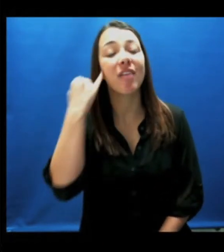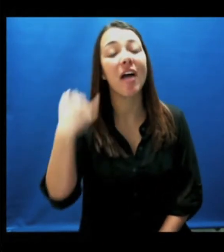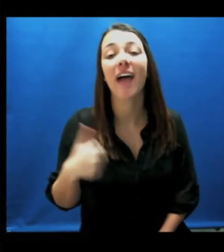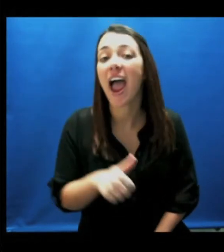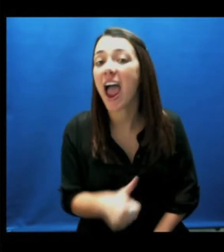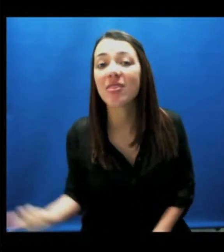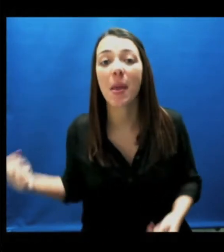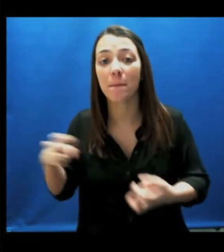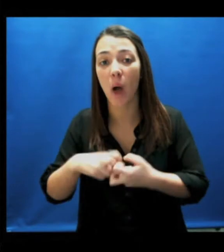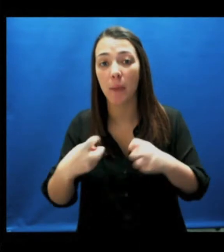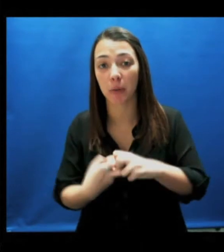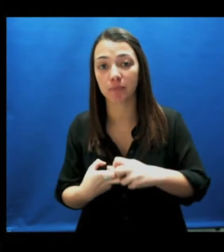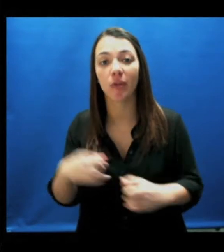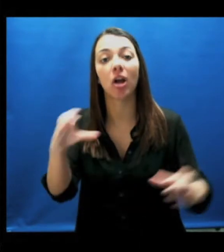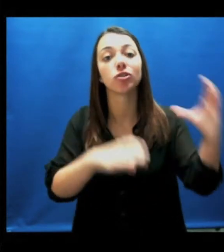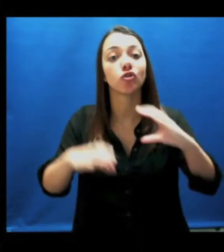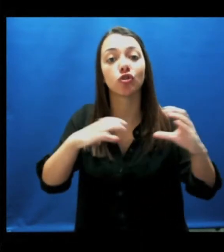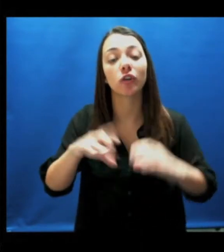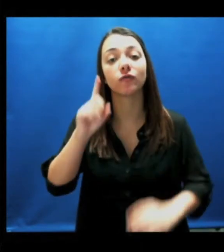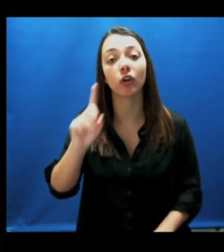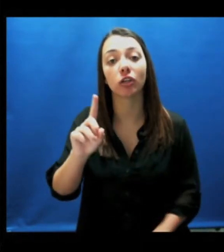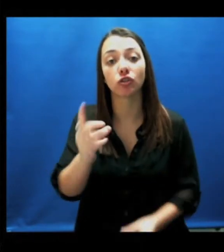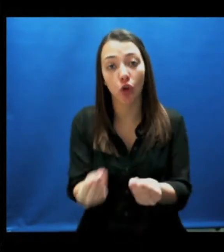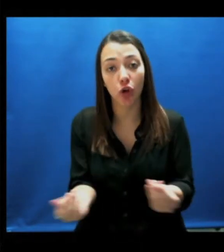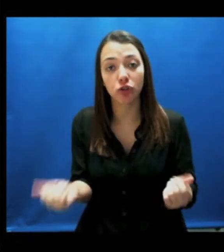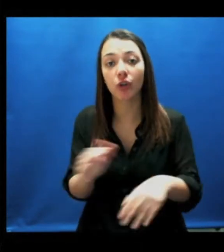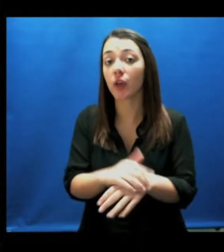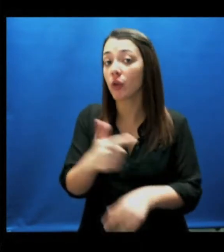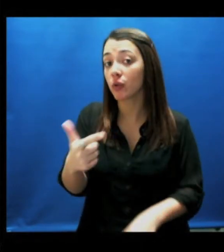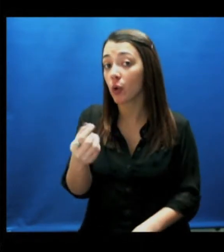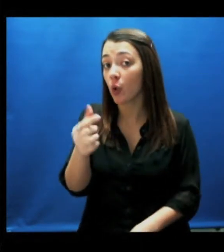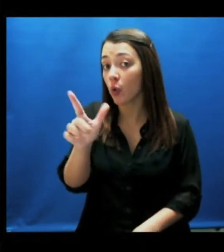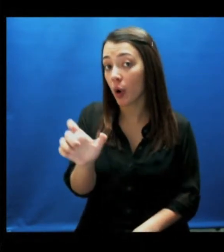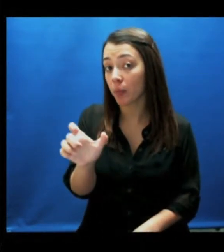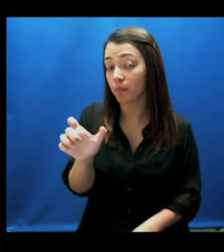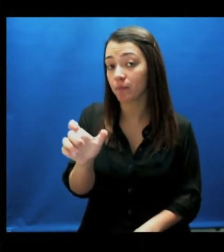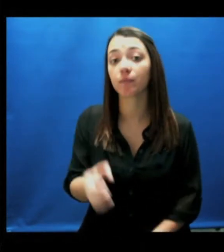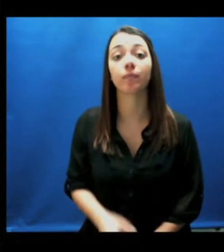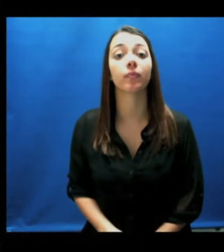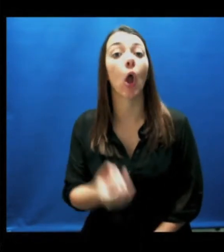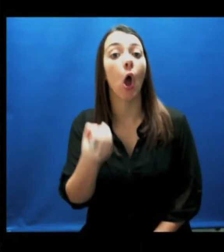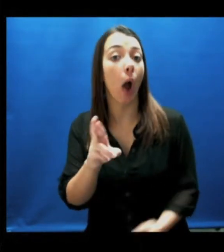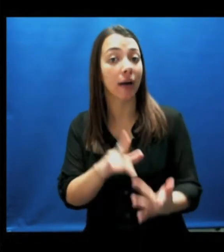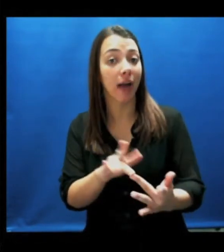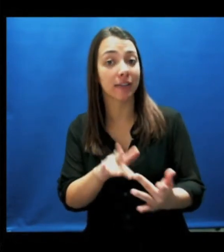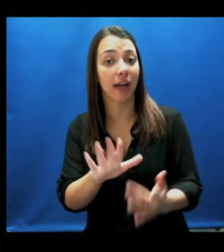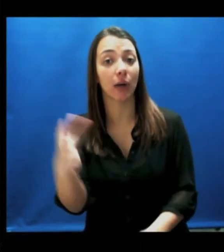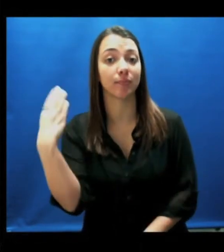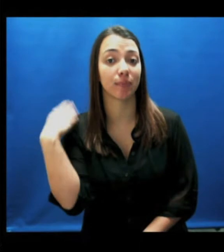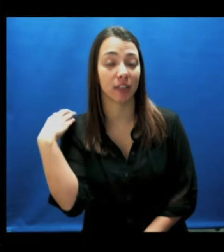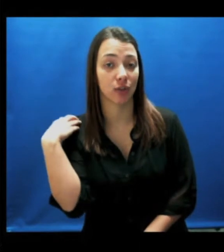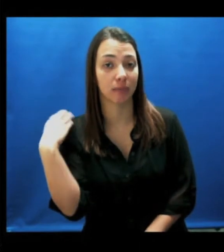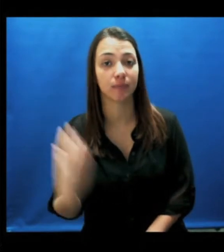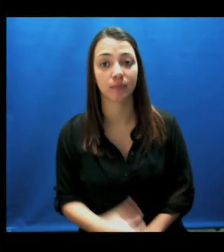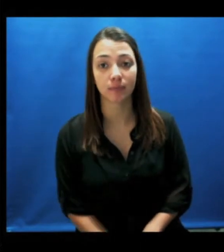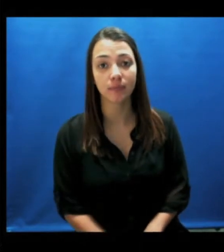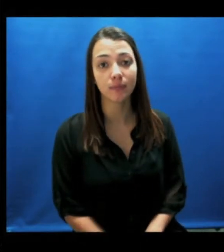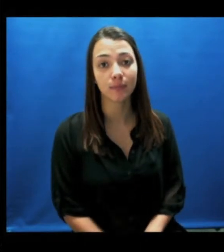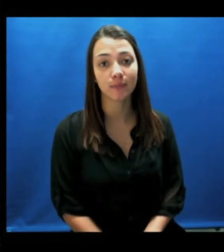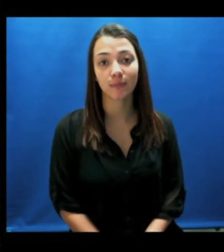If you have any problems, you can always search for solutions on Google or contact your administrator